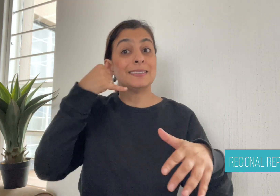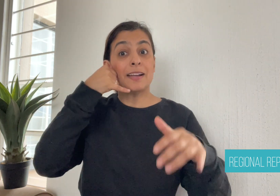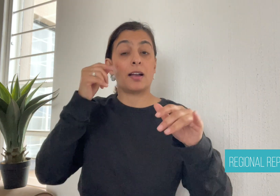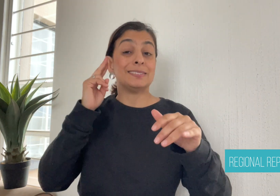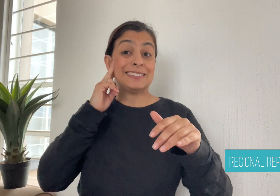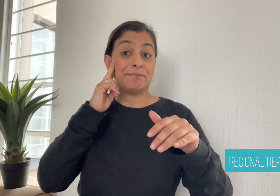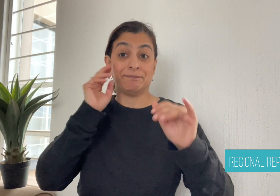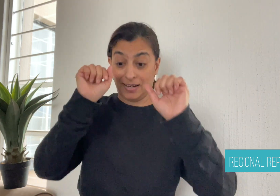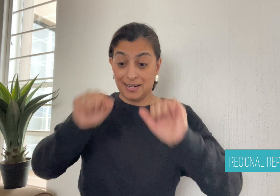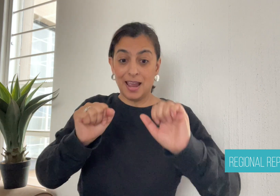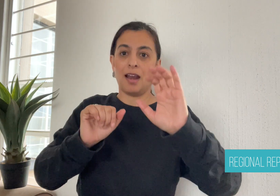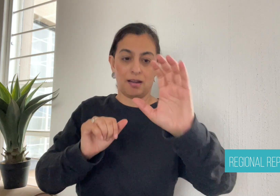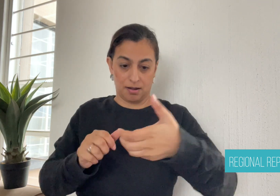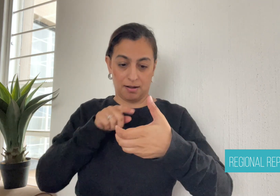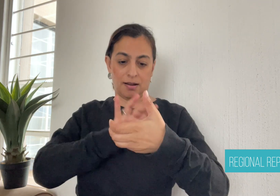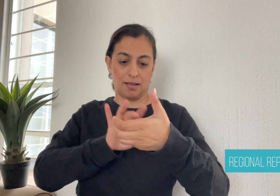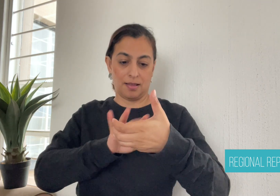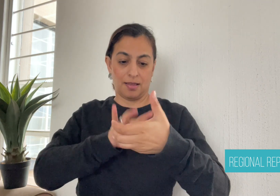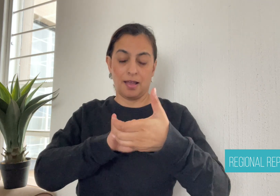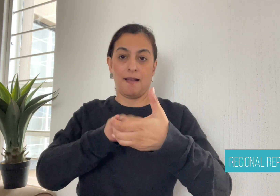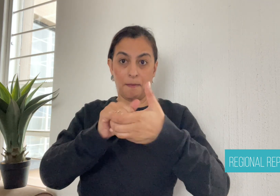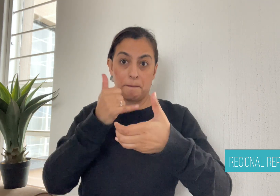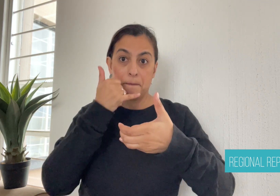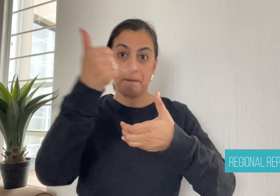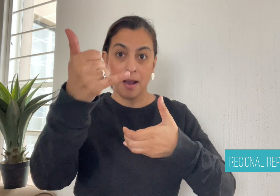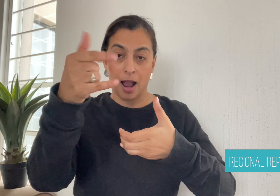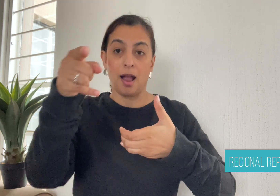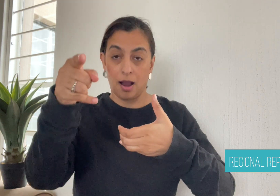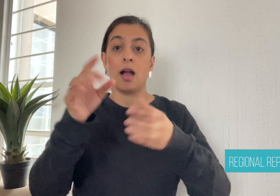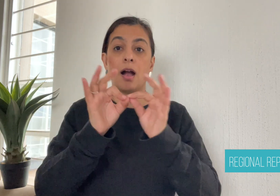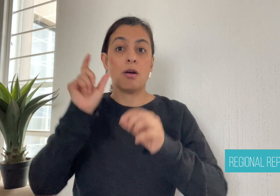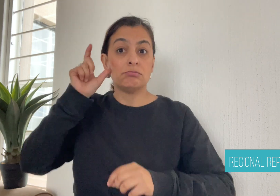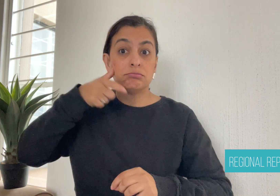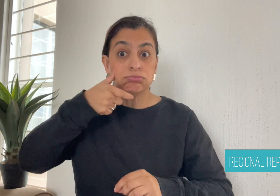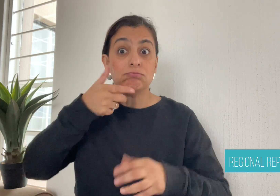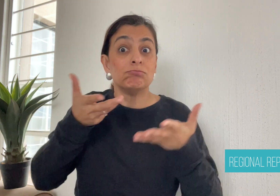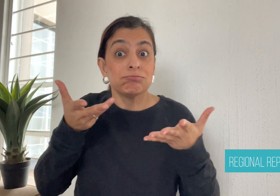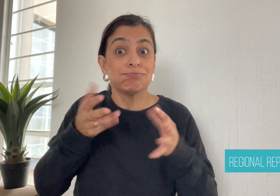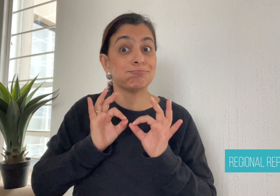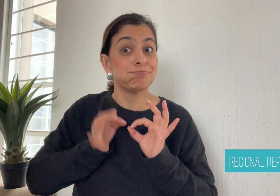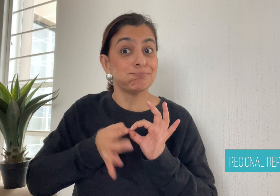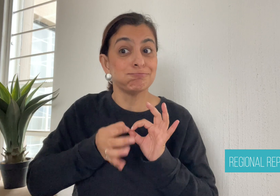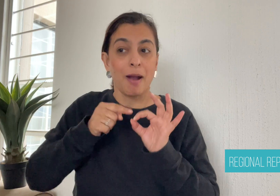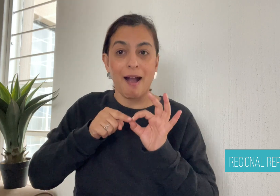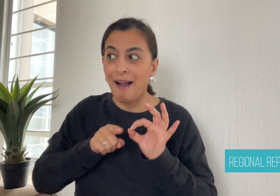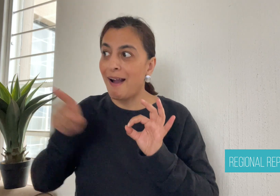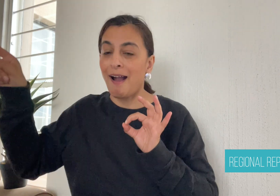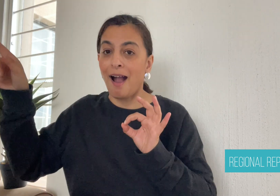and has allocated 100 people to join the pilot project. However,